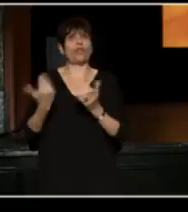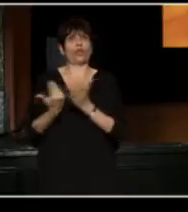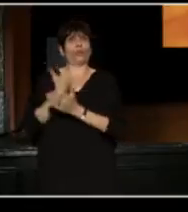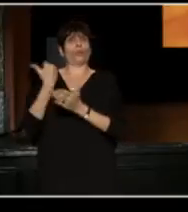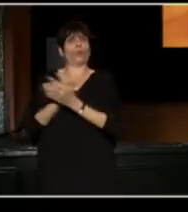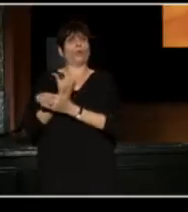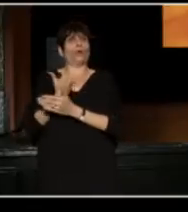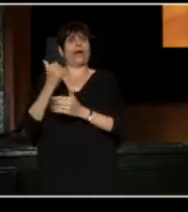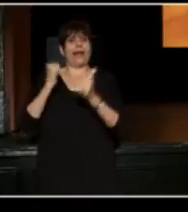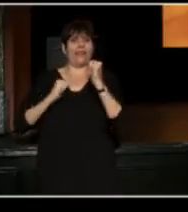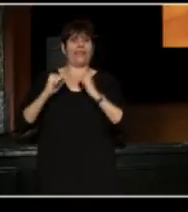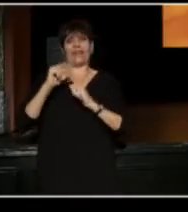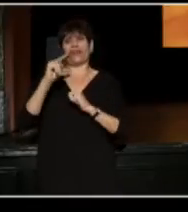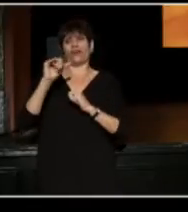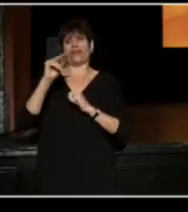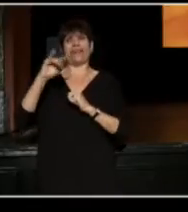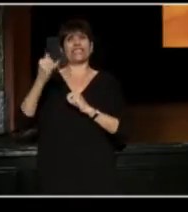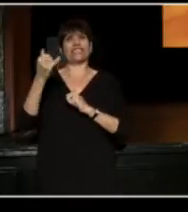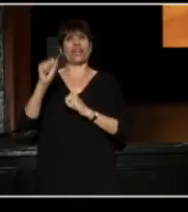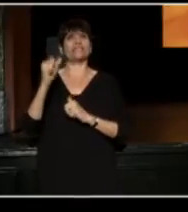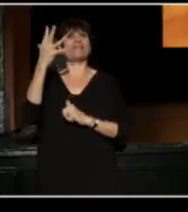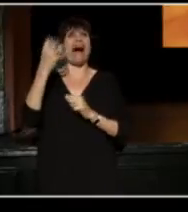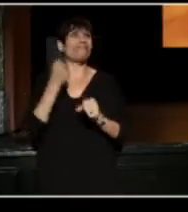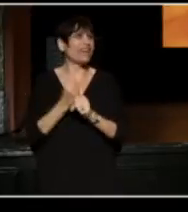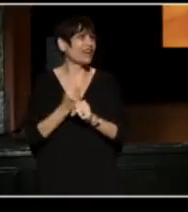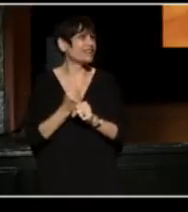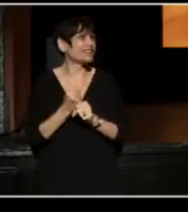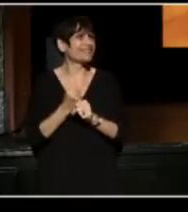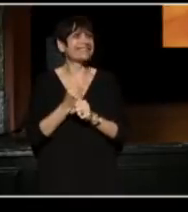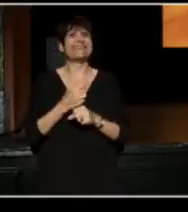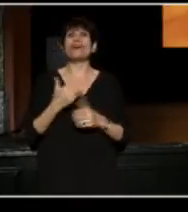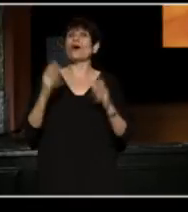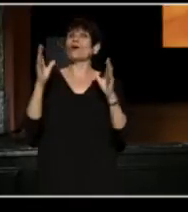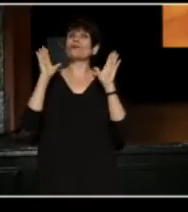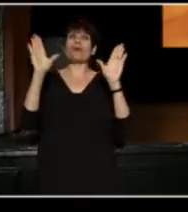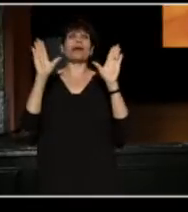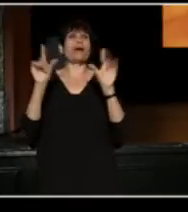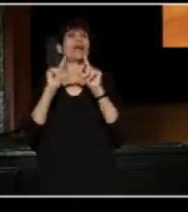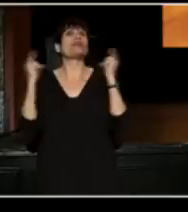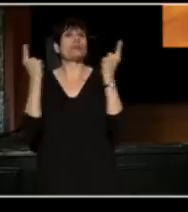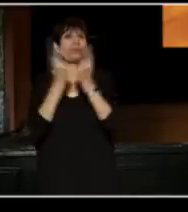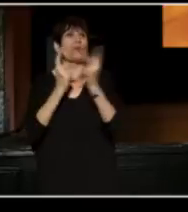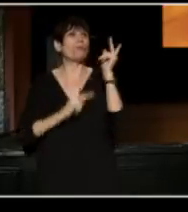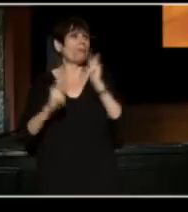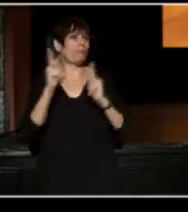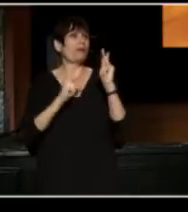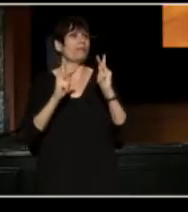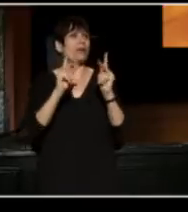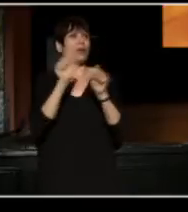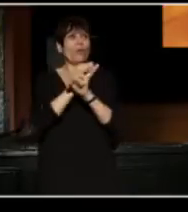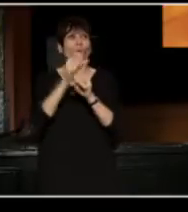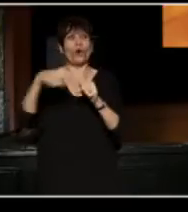Theater Ninjas, 5 years young. So it's a great, great group of people, I'm grateful to work in this community everyday,